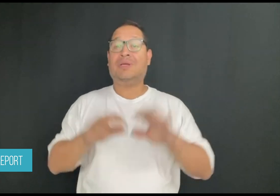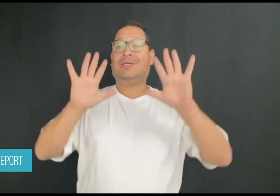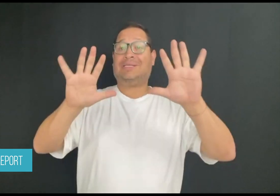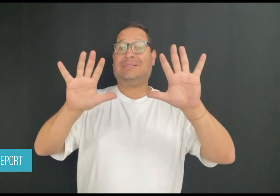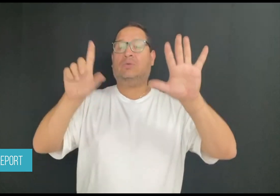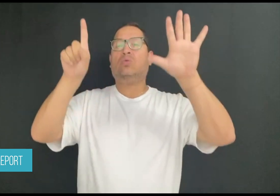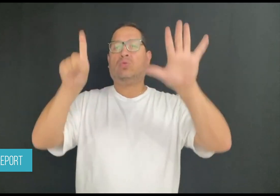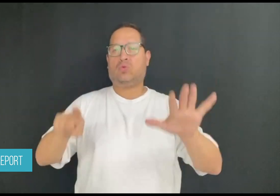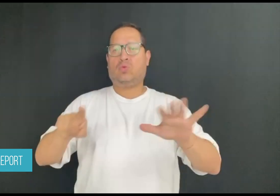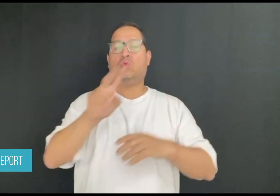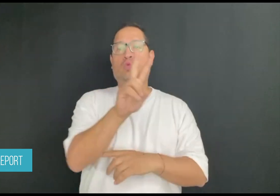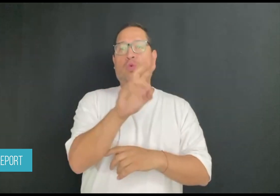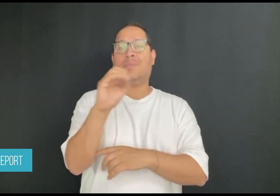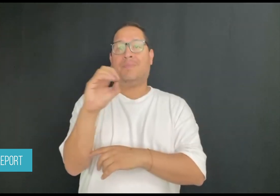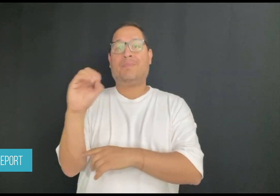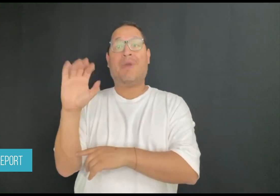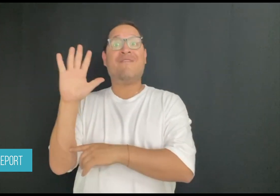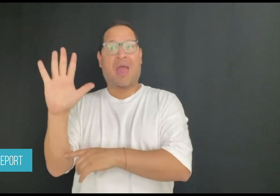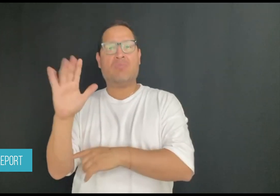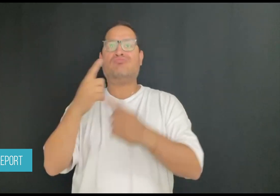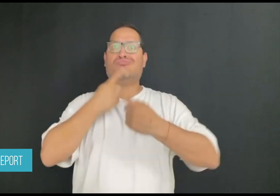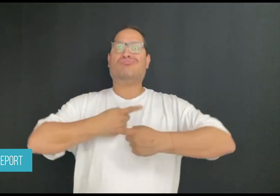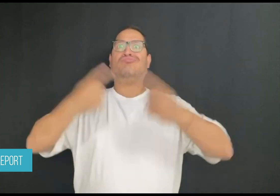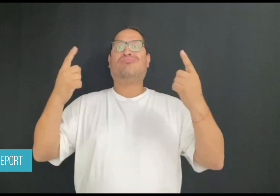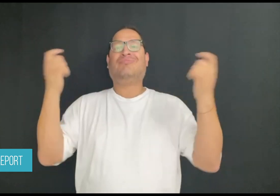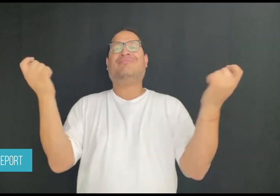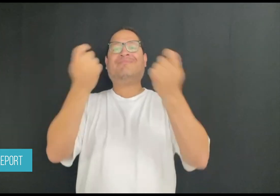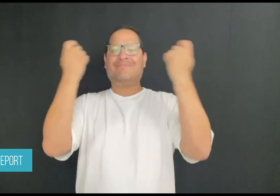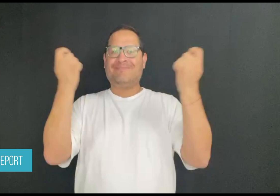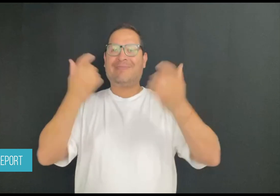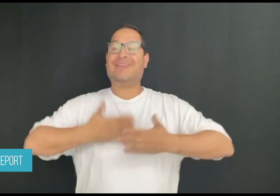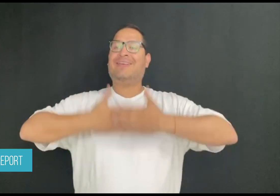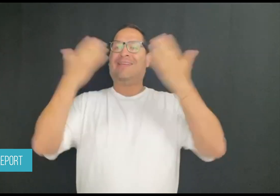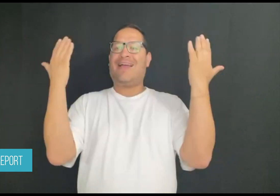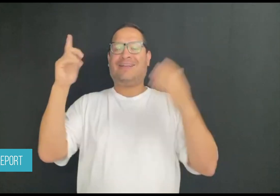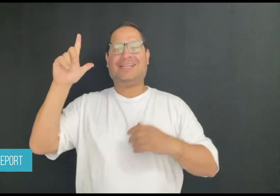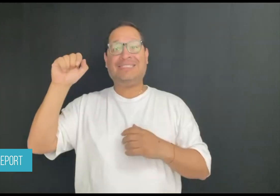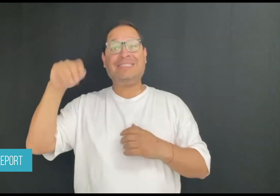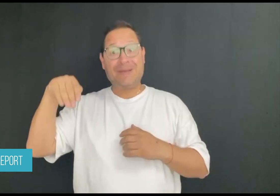In Quintana Roo, on the edge of Mexico, the municipality